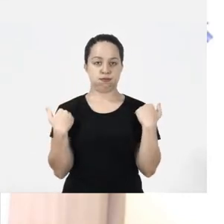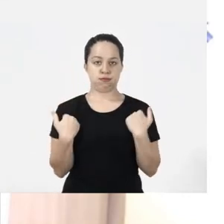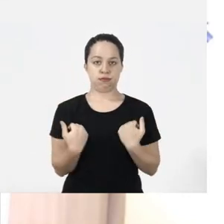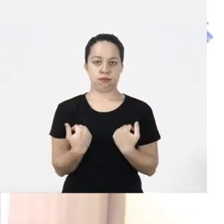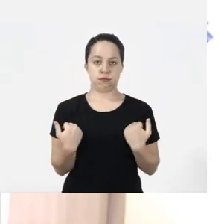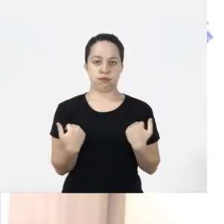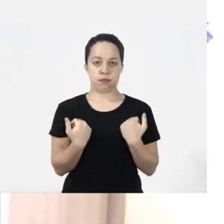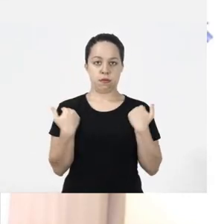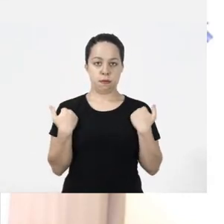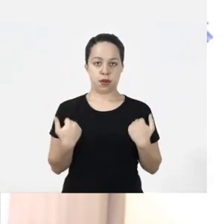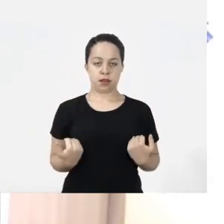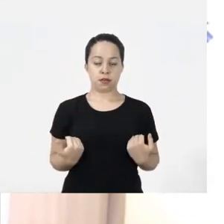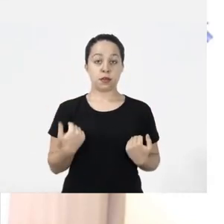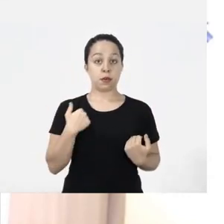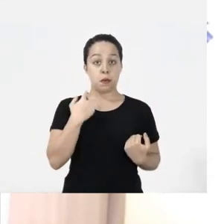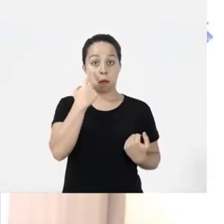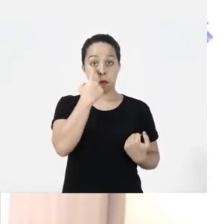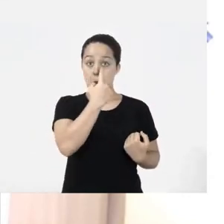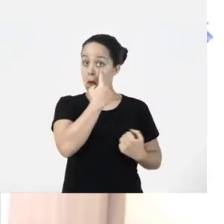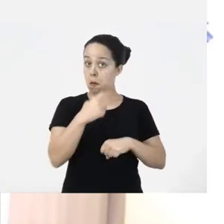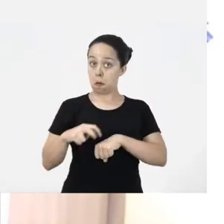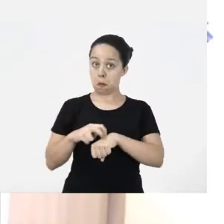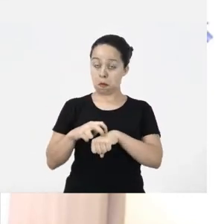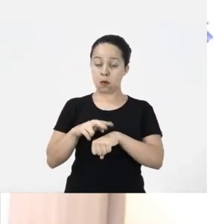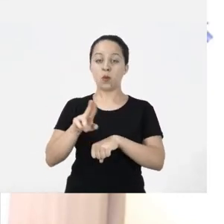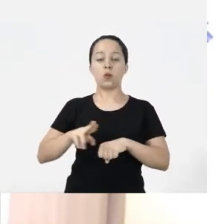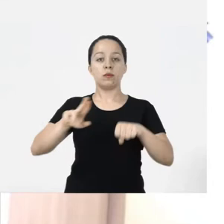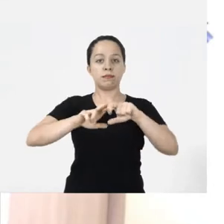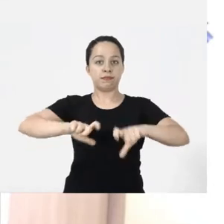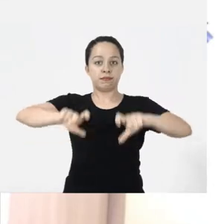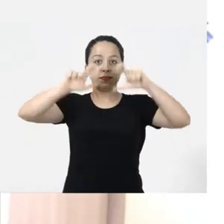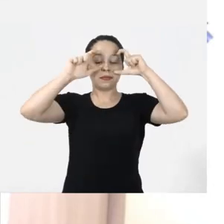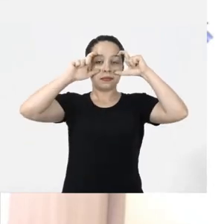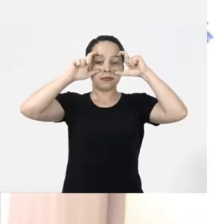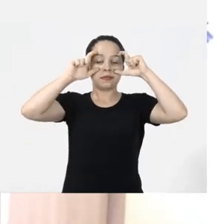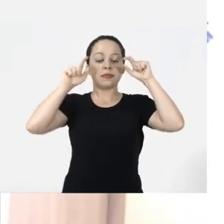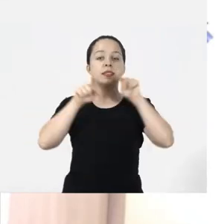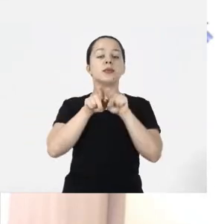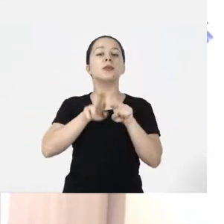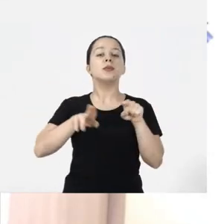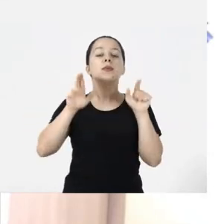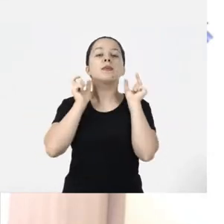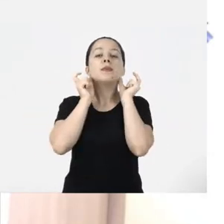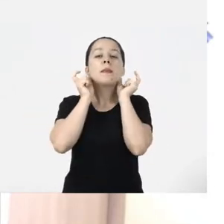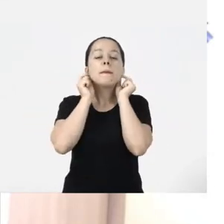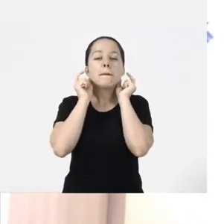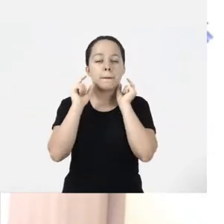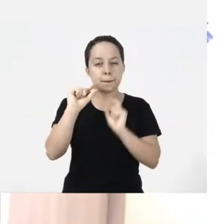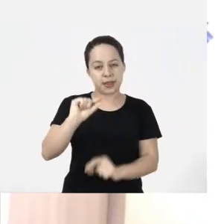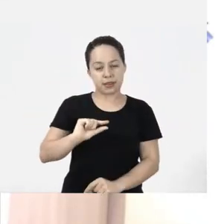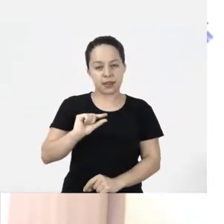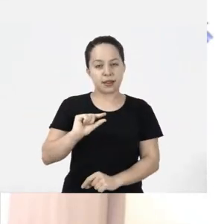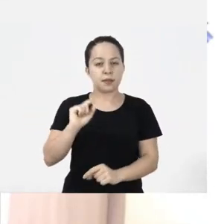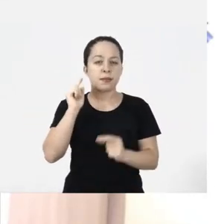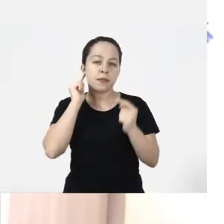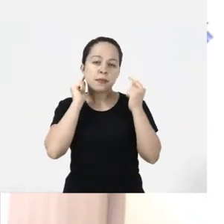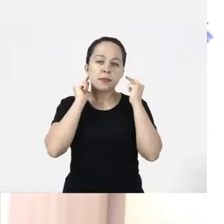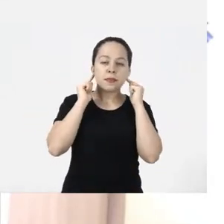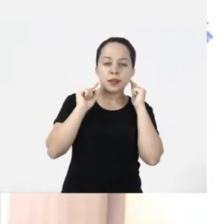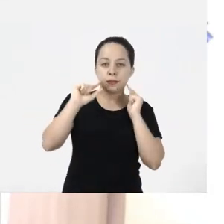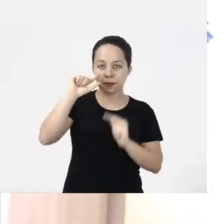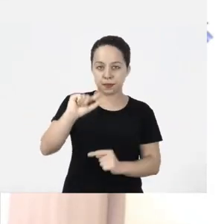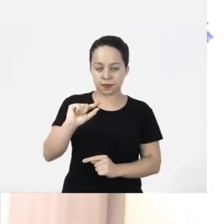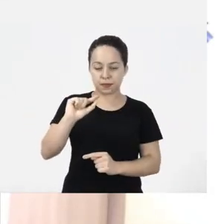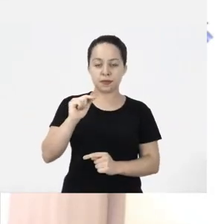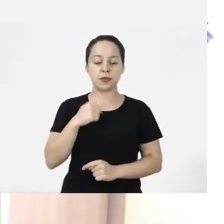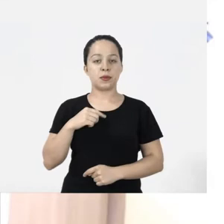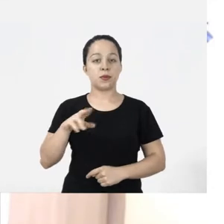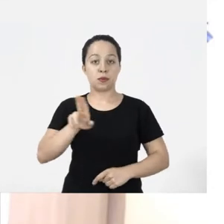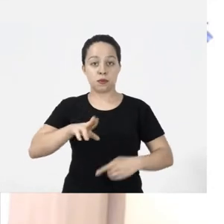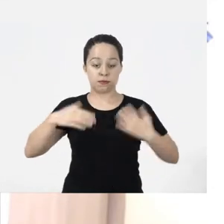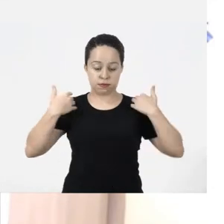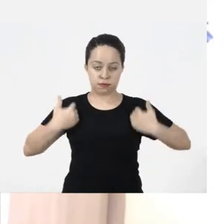under the shoulder. I have green eyes, I wear glasses, I wear small earrings